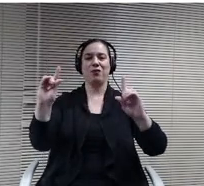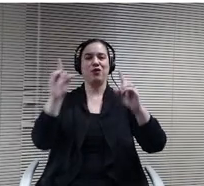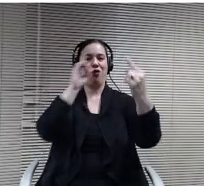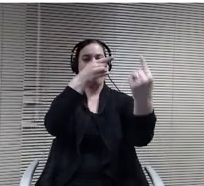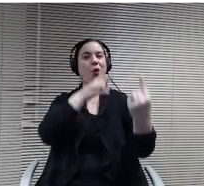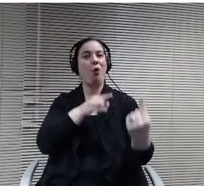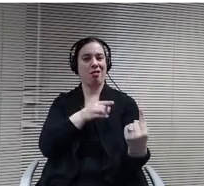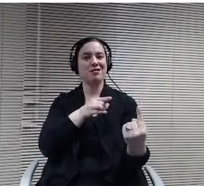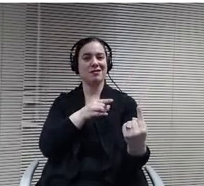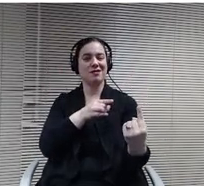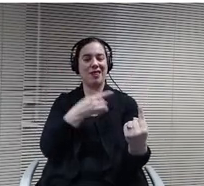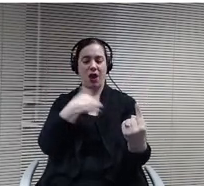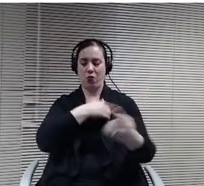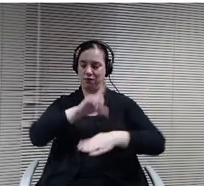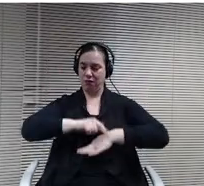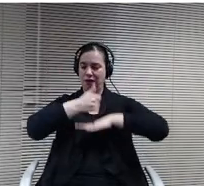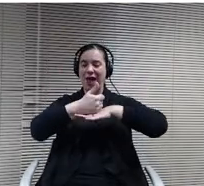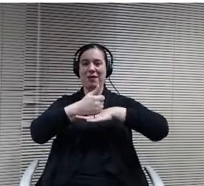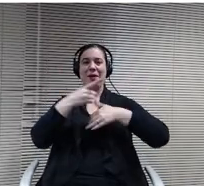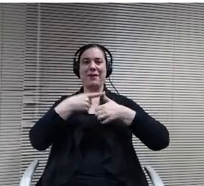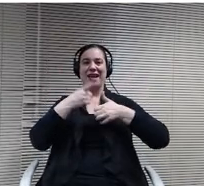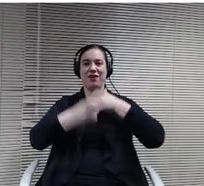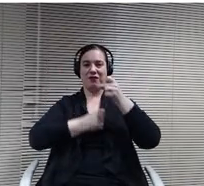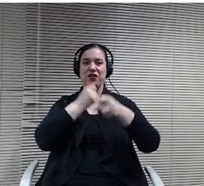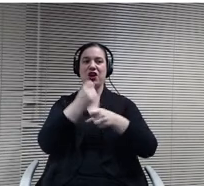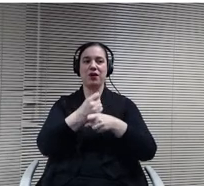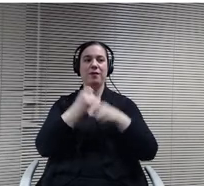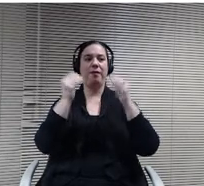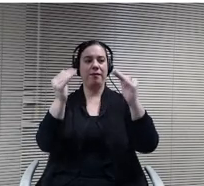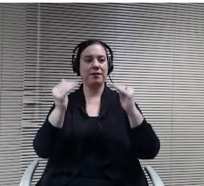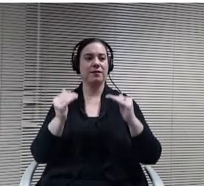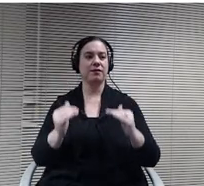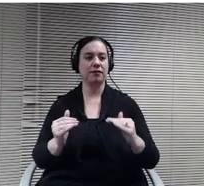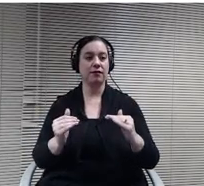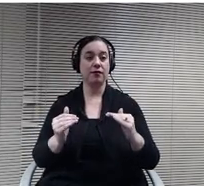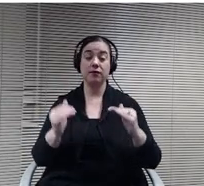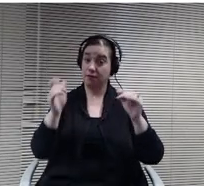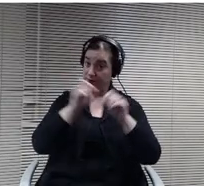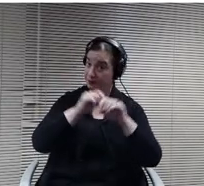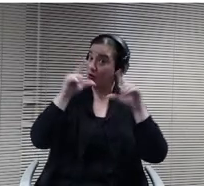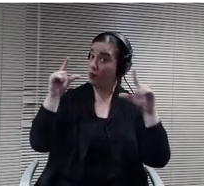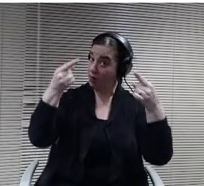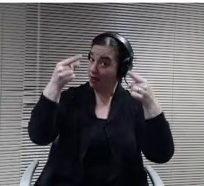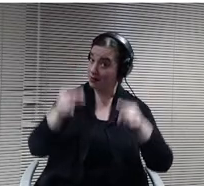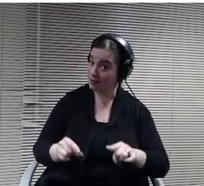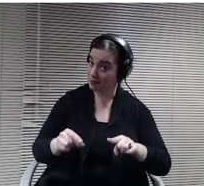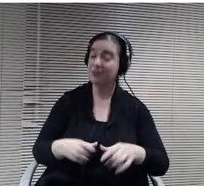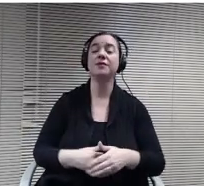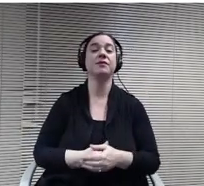the year. And then there's been some surprises. So some things, as we've had to do them differently, have actually